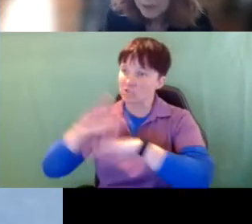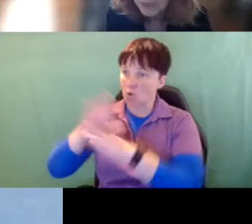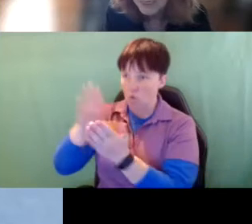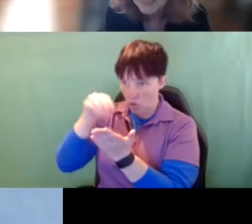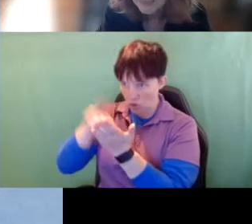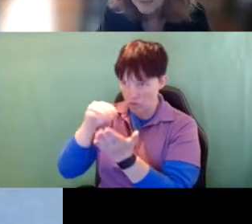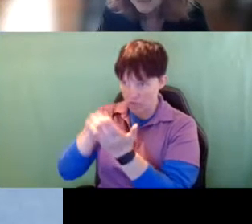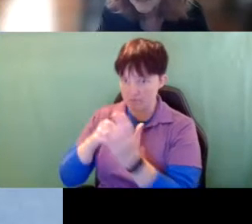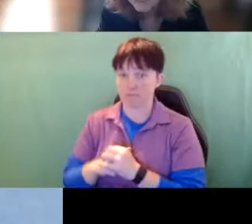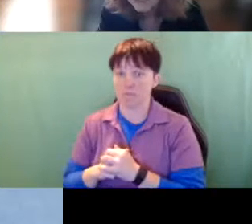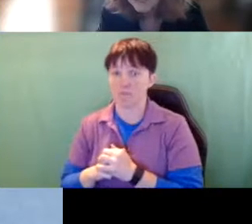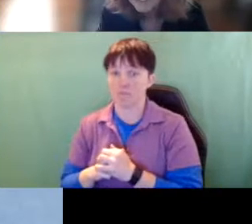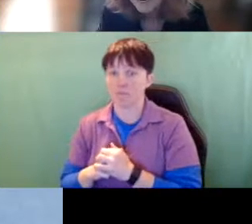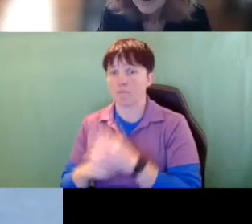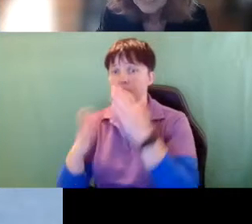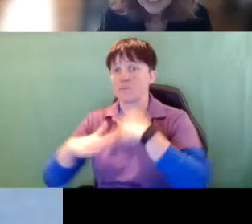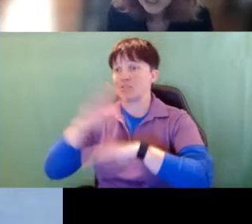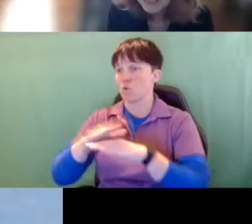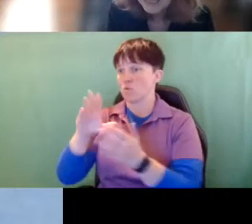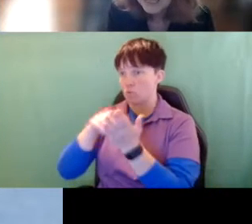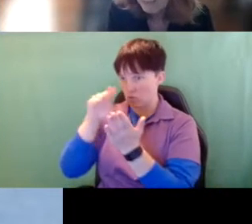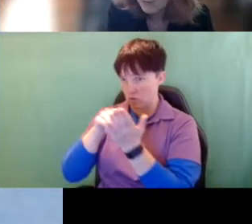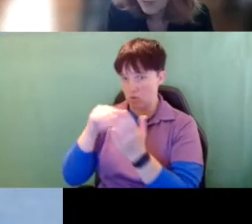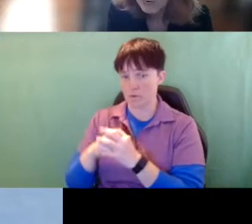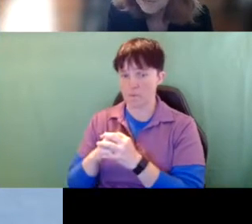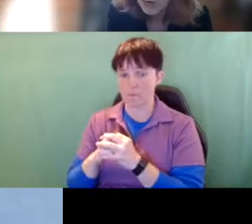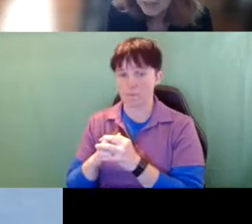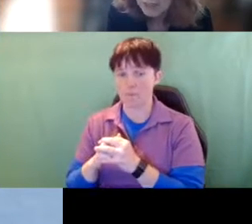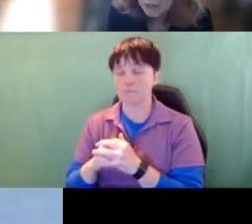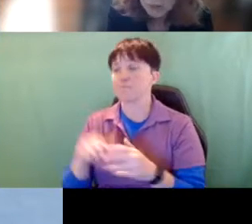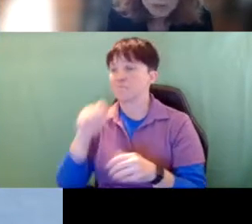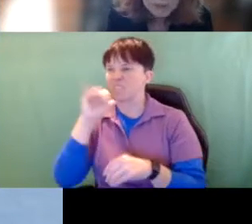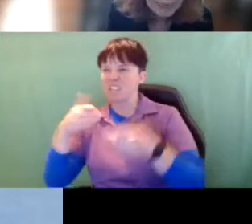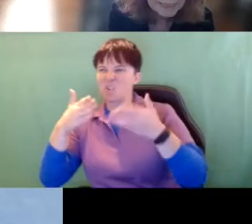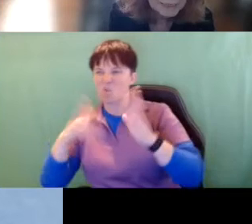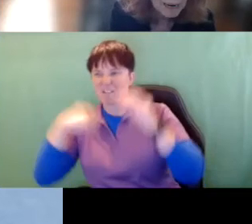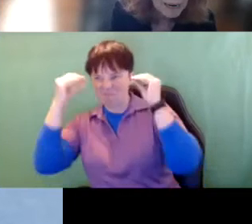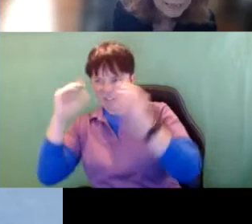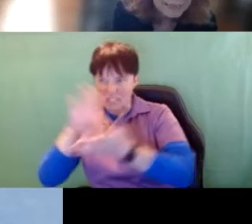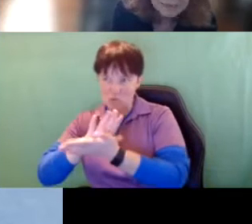direct hands-on learning. And, it just isn't that way. I've taught in school and I didn't